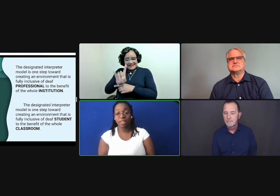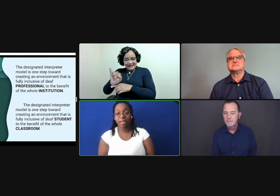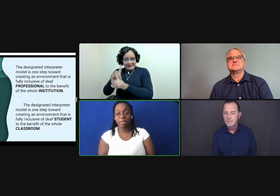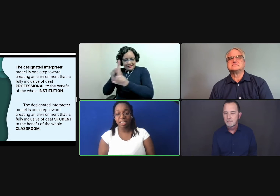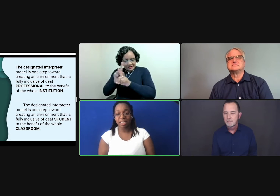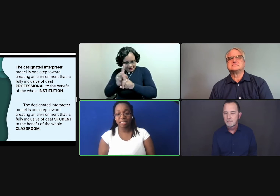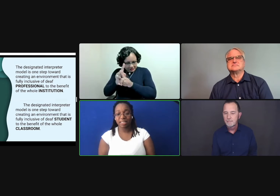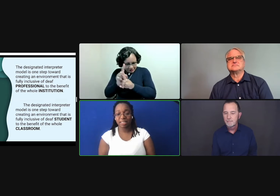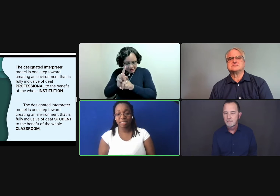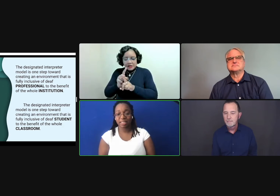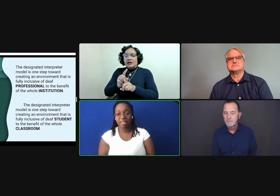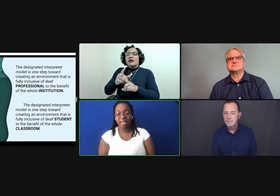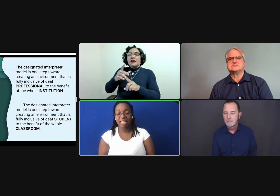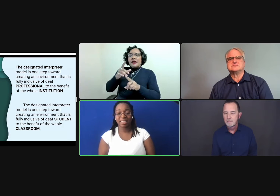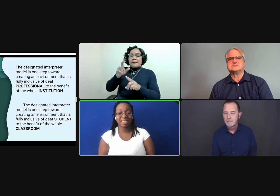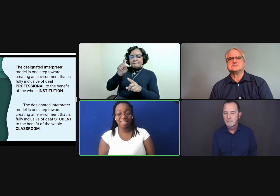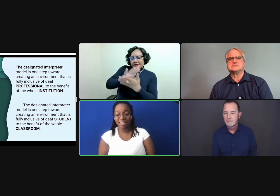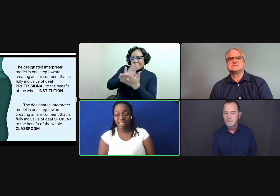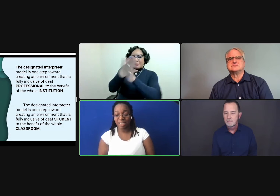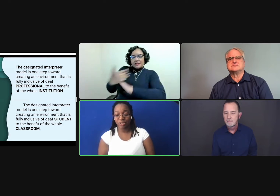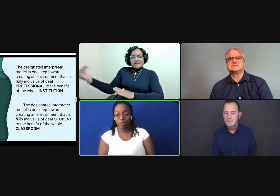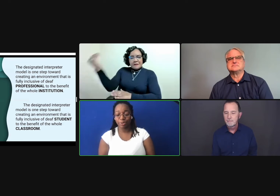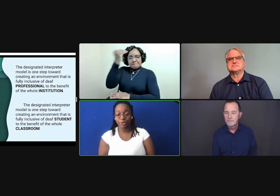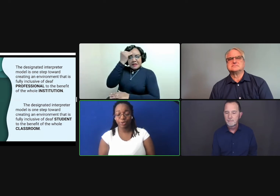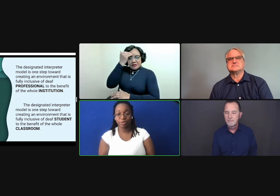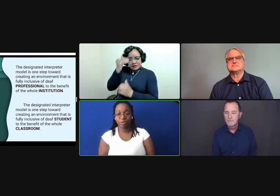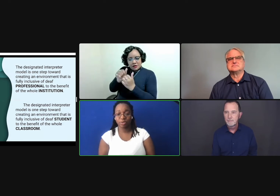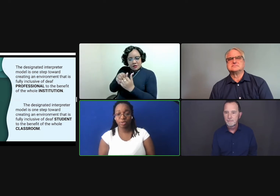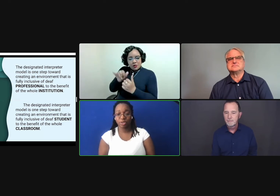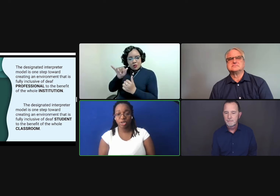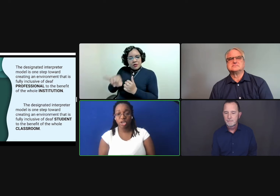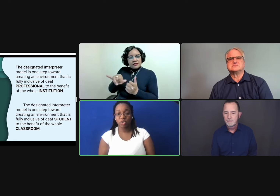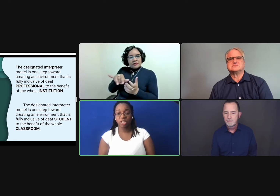What that means is as a designated interpreter,